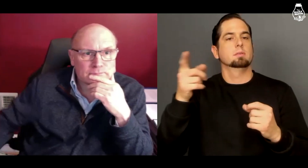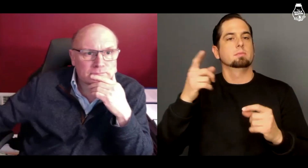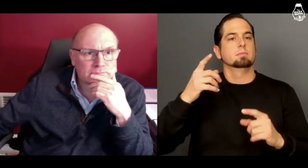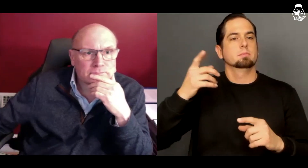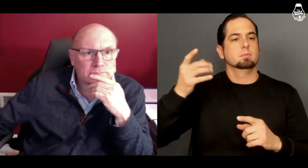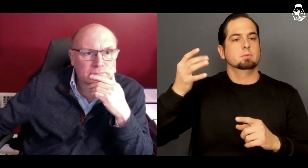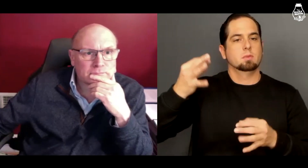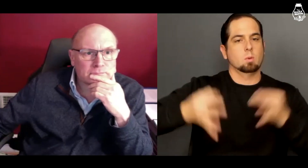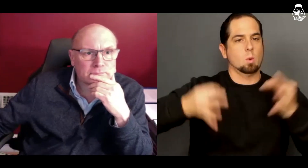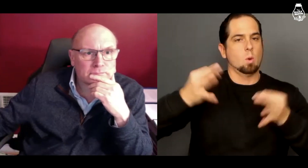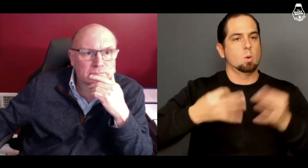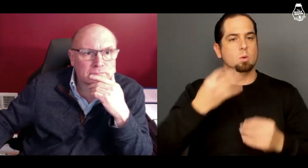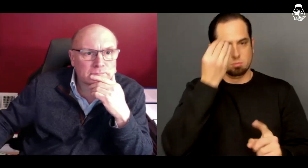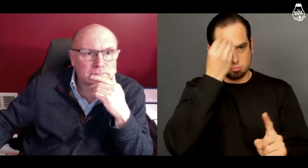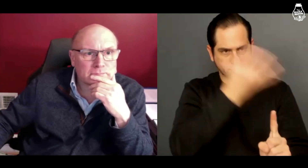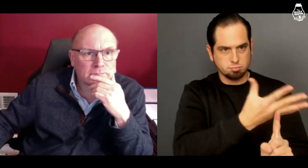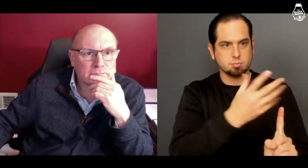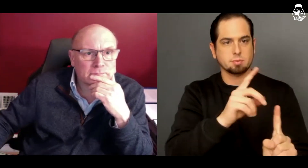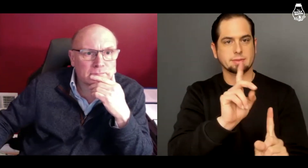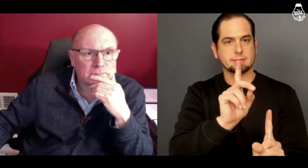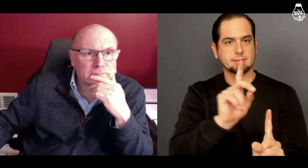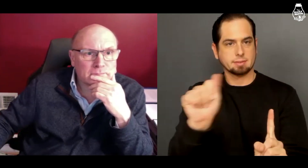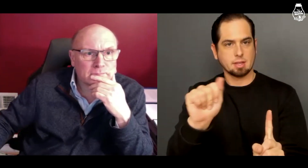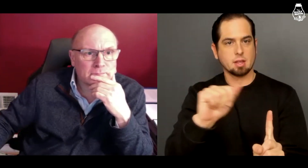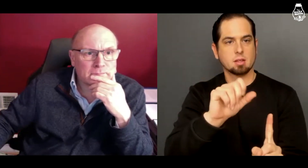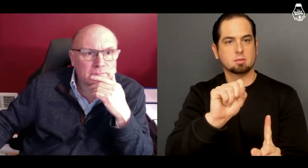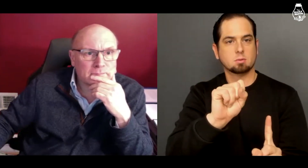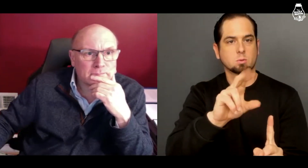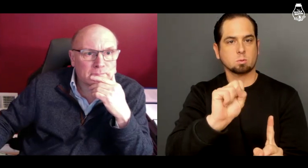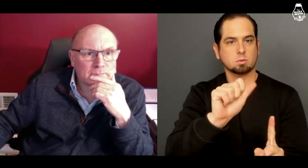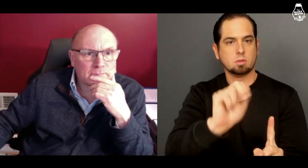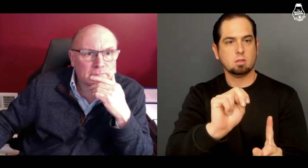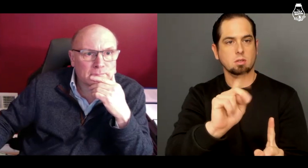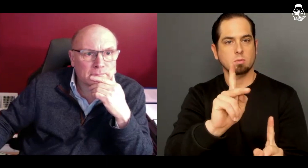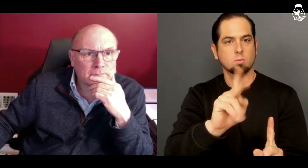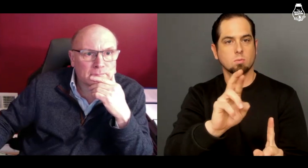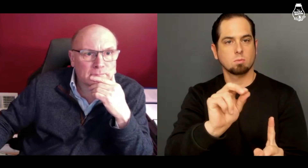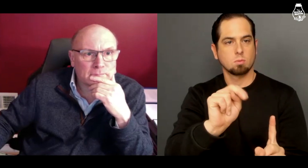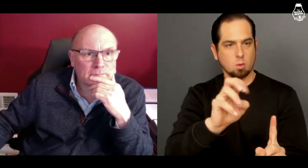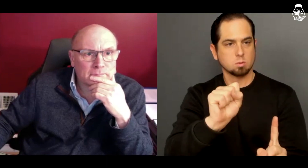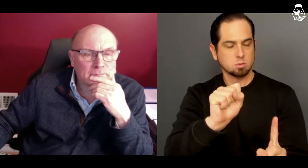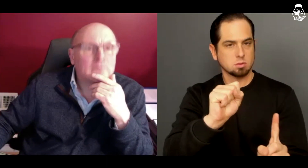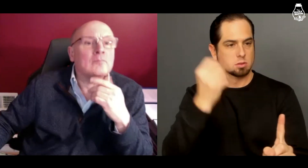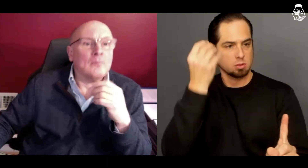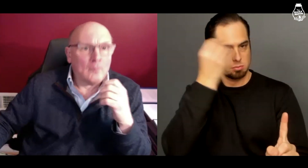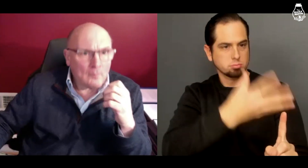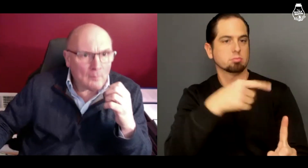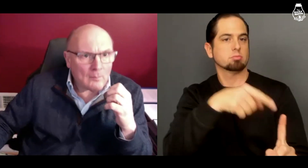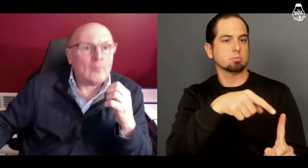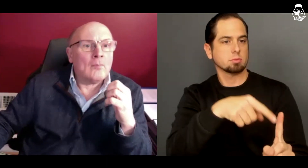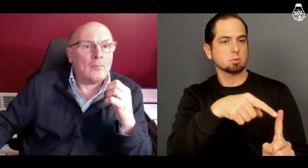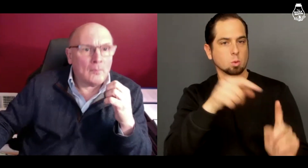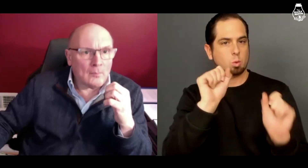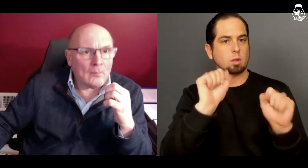The court informed the District Attorney Susan Krones that